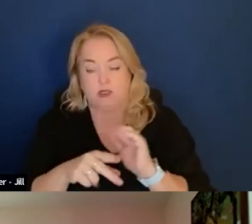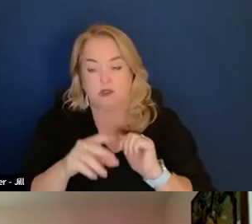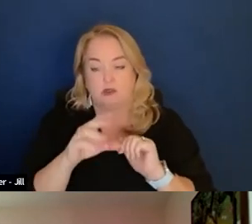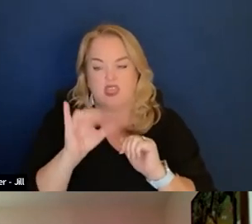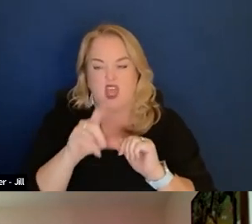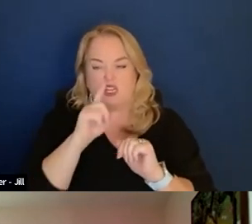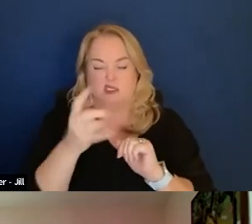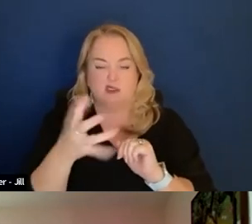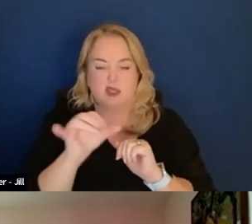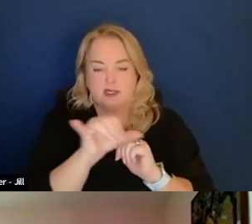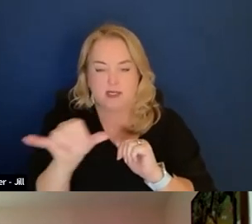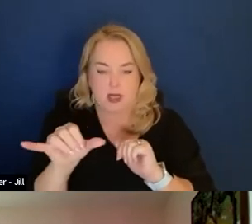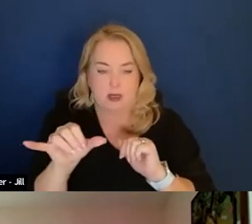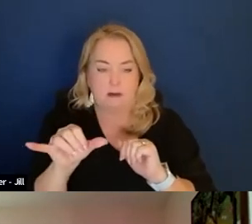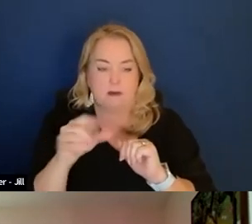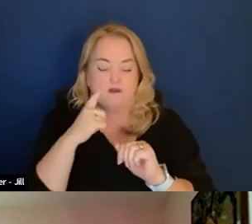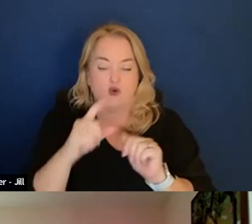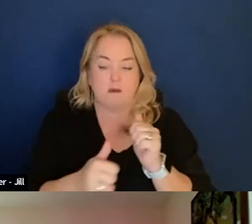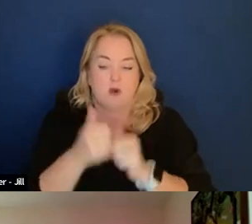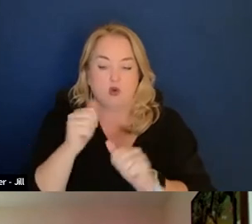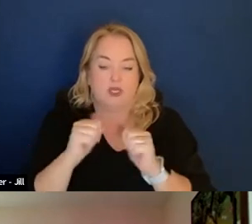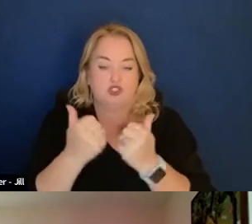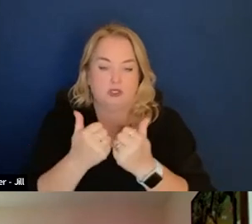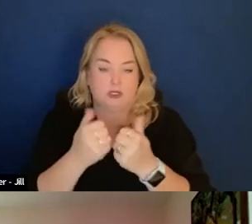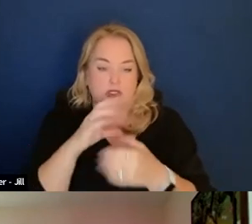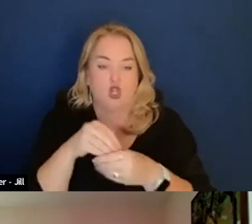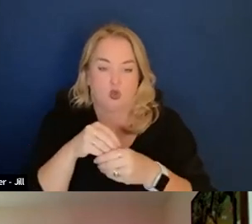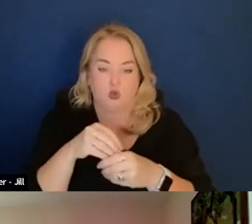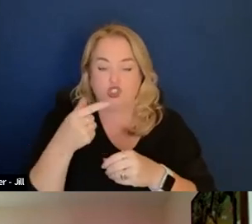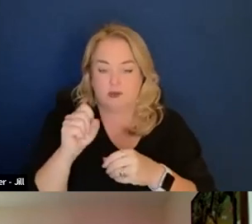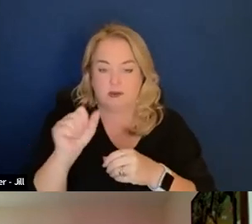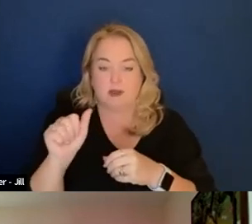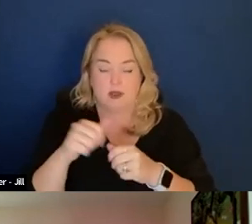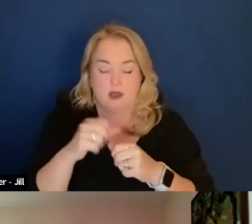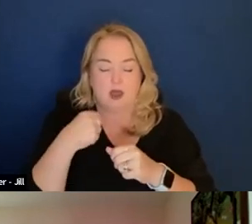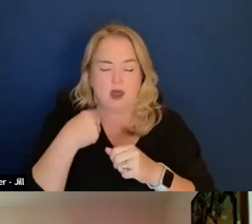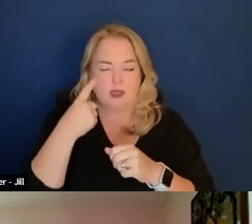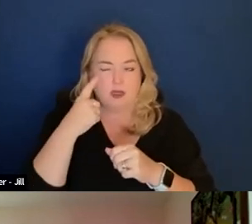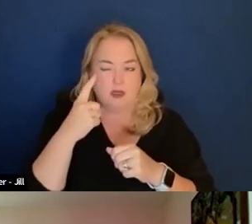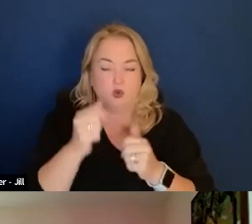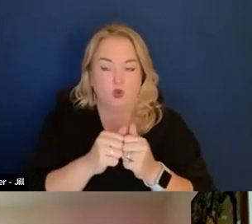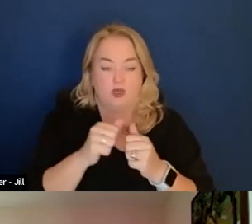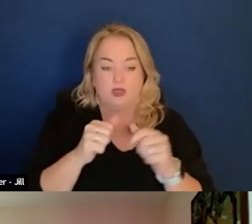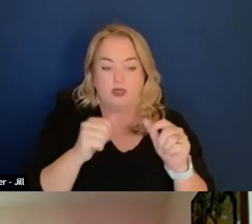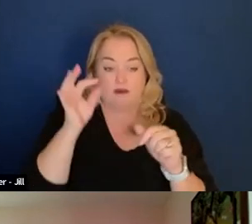which is really the same set up at most agencies including GSA. So I think between the Federal acquisition regulation